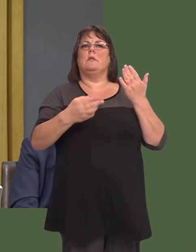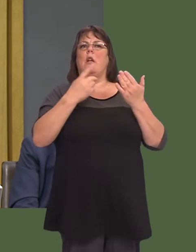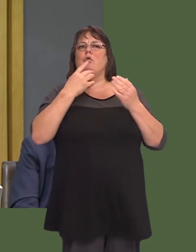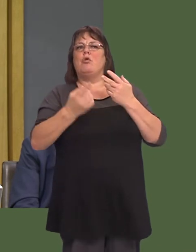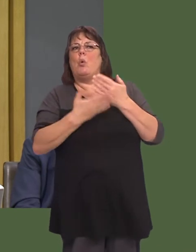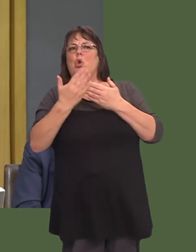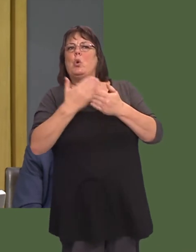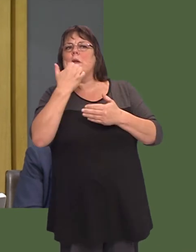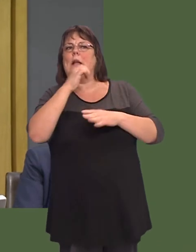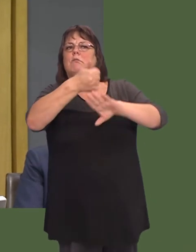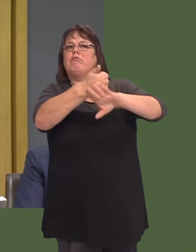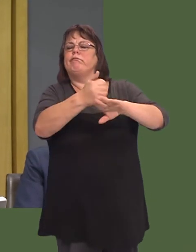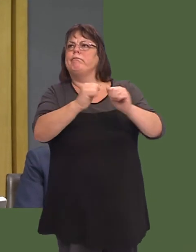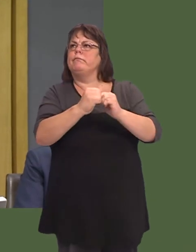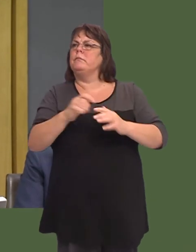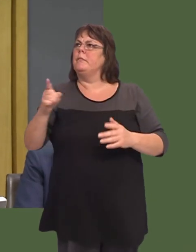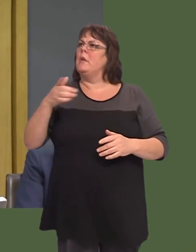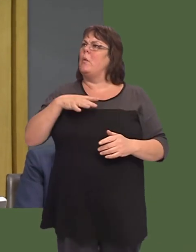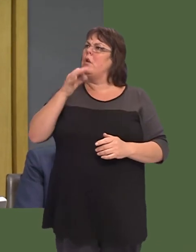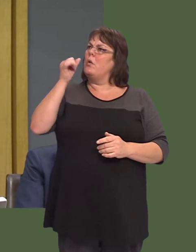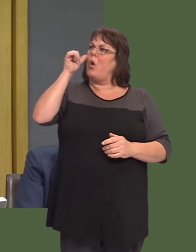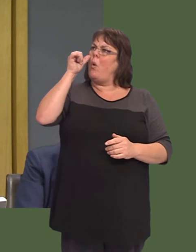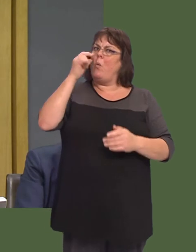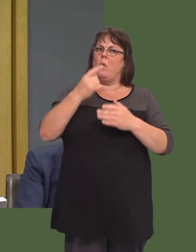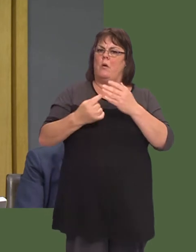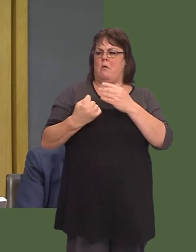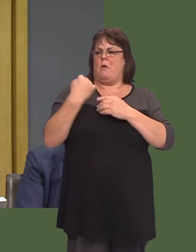How do you respond to the concern expressed in August by the four police and crime commissioners